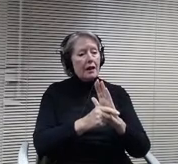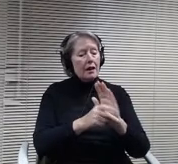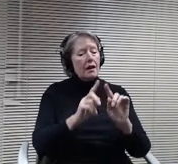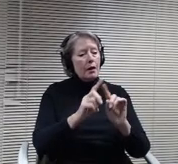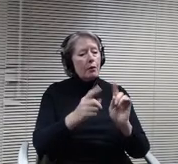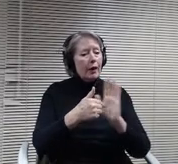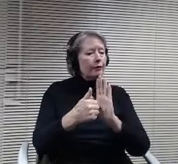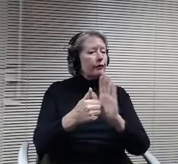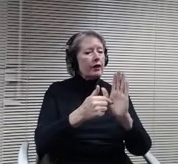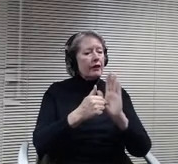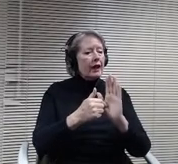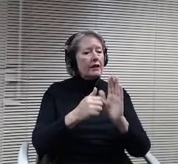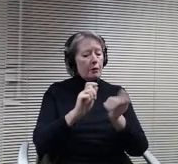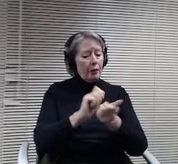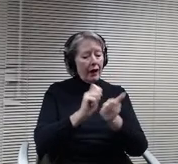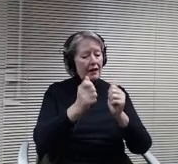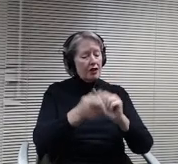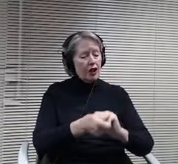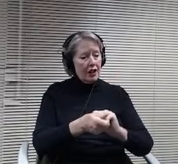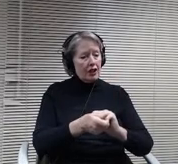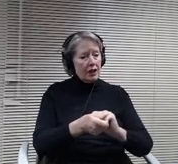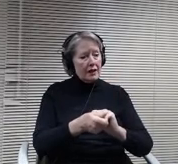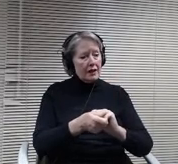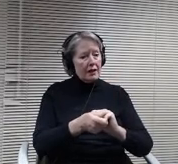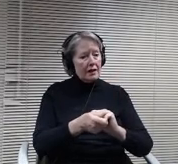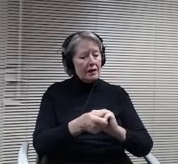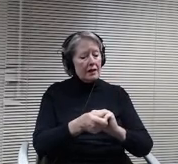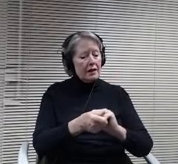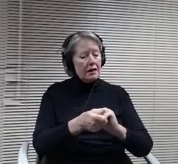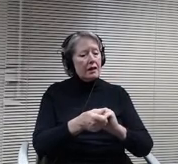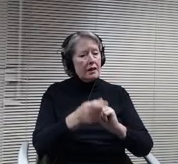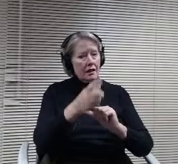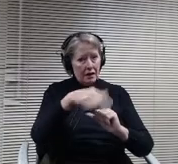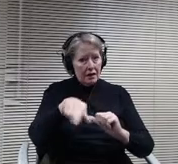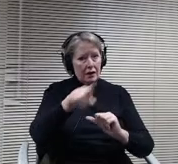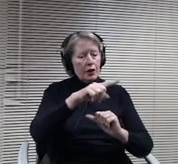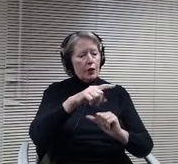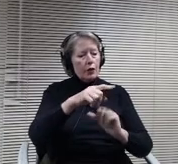that you thought it was ready to be adopted. So I would recommend its approval.